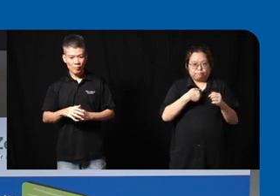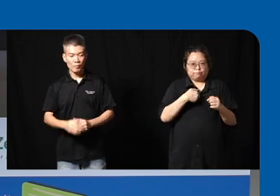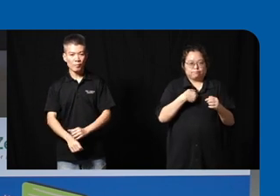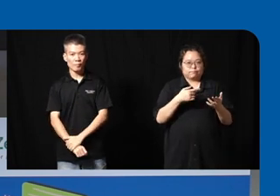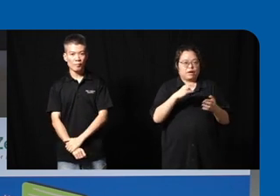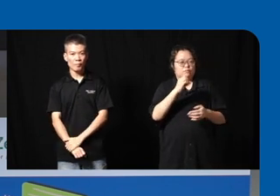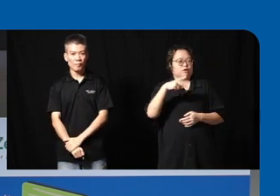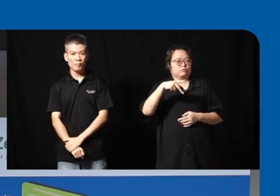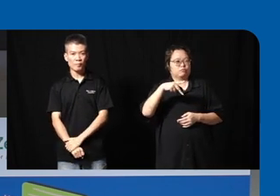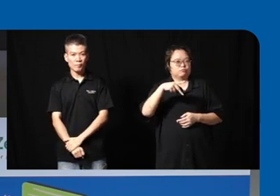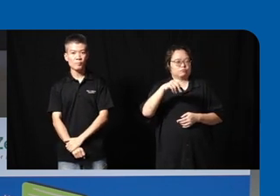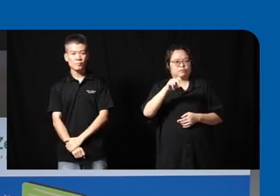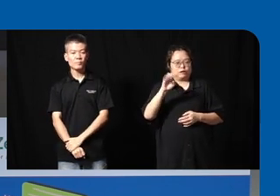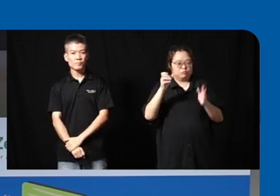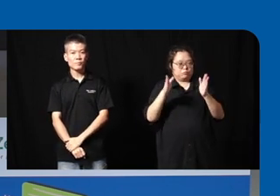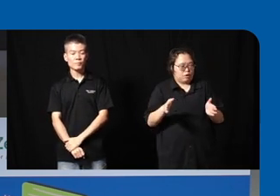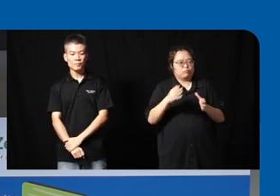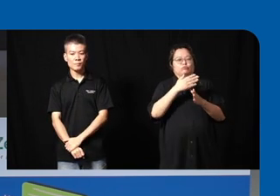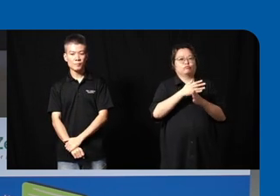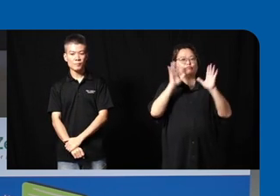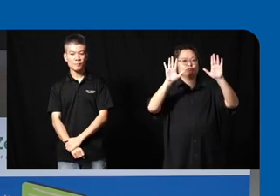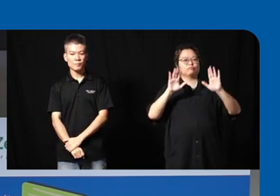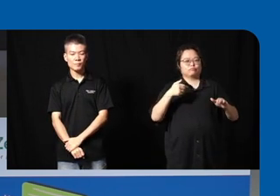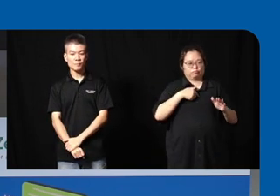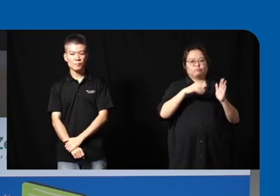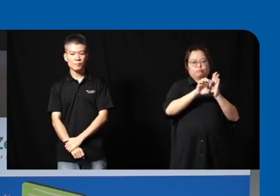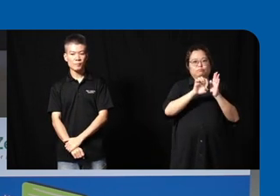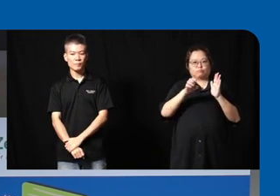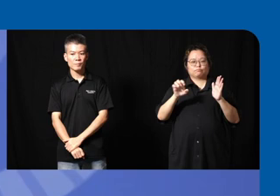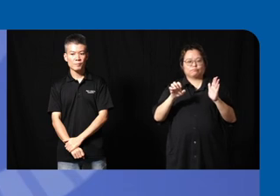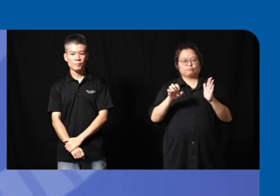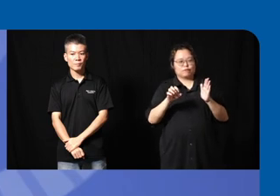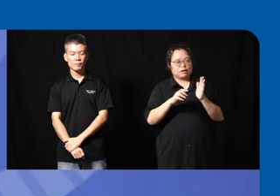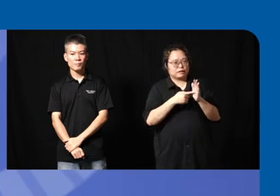have done some amazing sharing I'll Echo some of the points but you know within the context